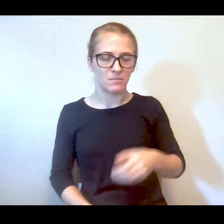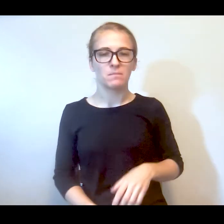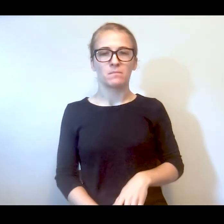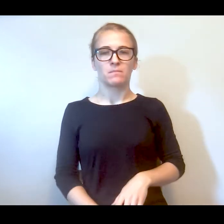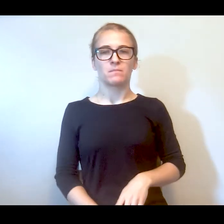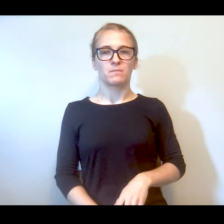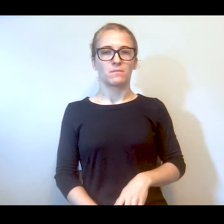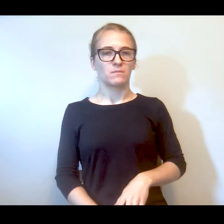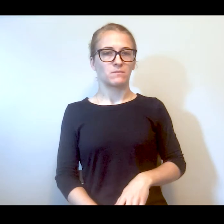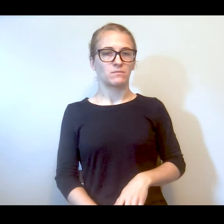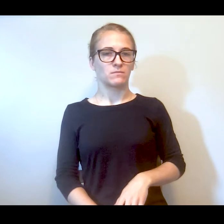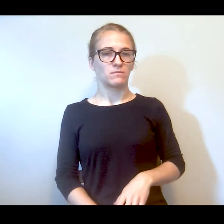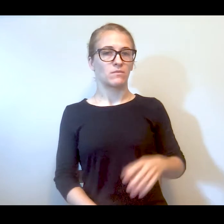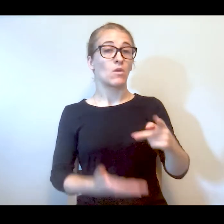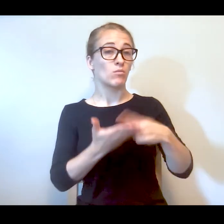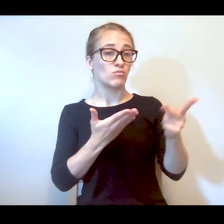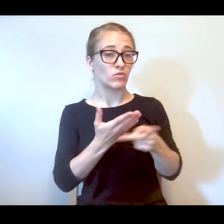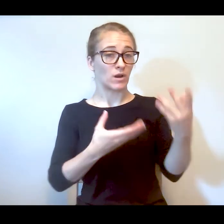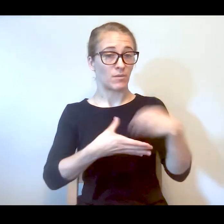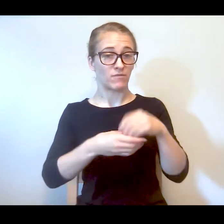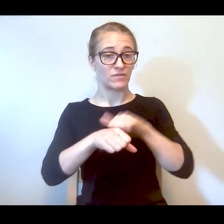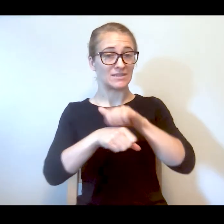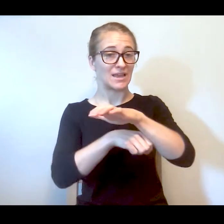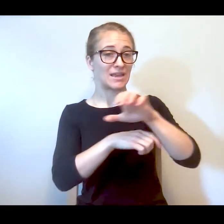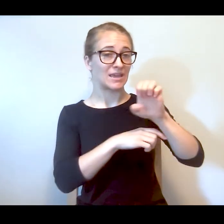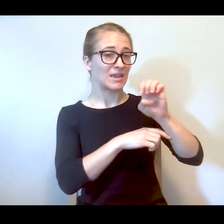of the same idea. The pilot program involves sending EMTs and